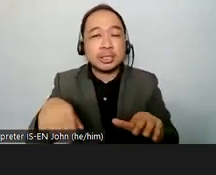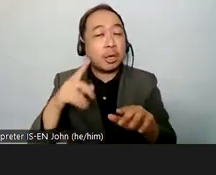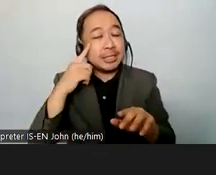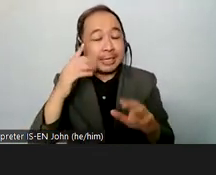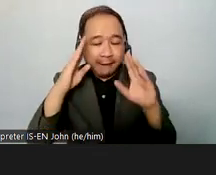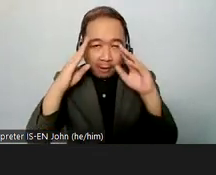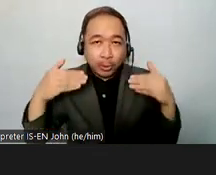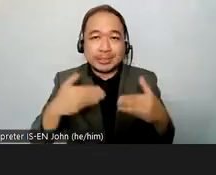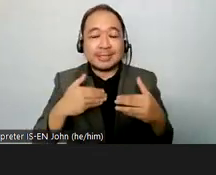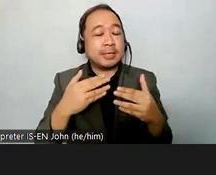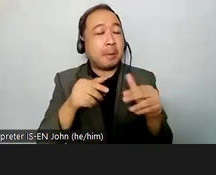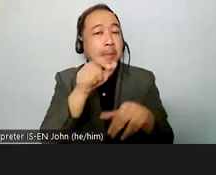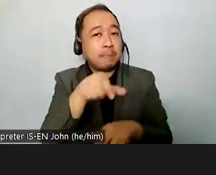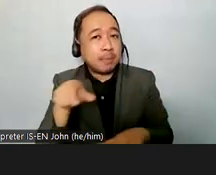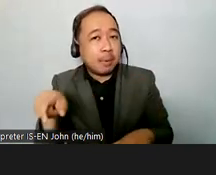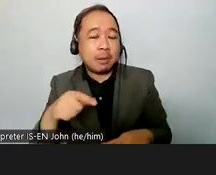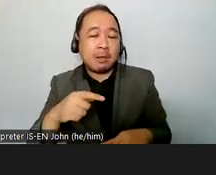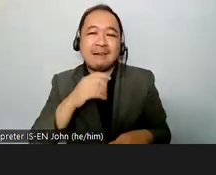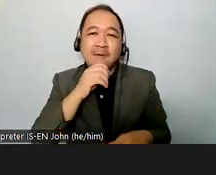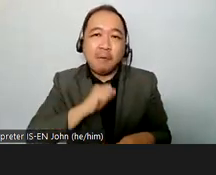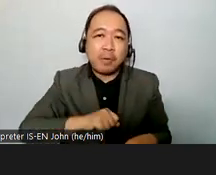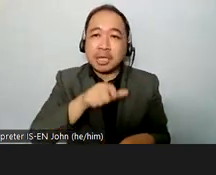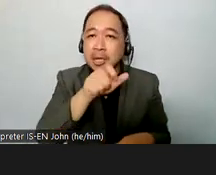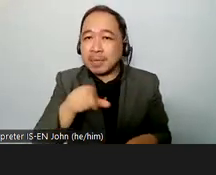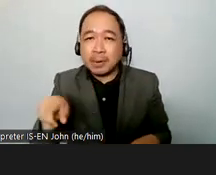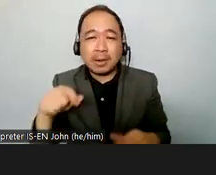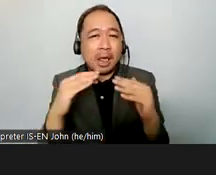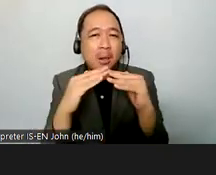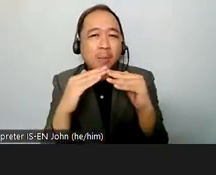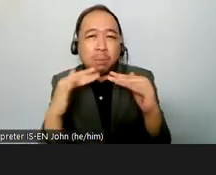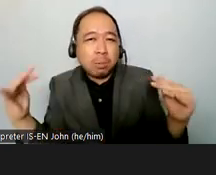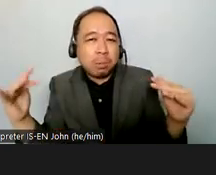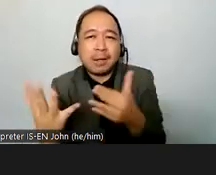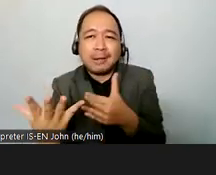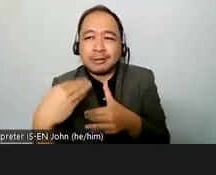elderly and so on other than a wide range of constituencies of persons with disabilities